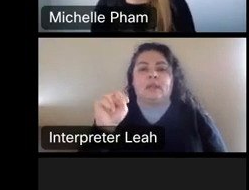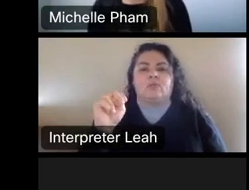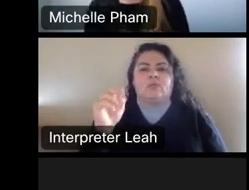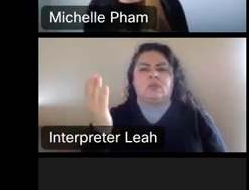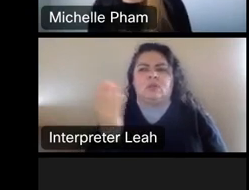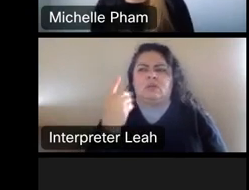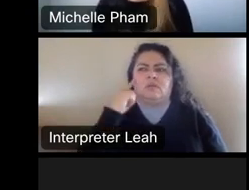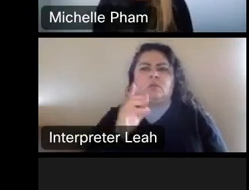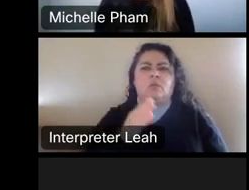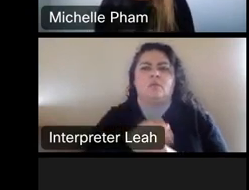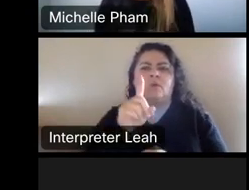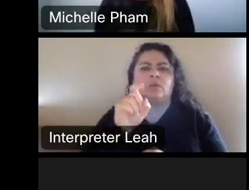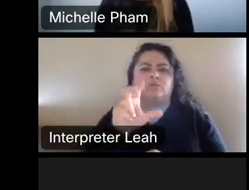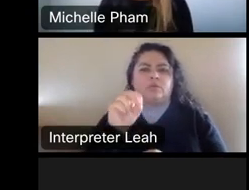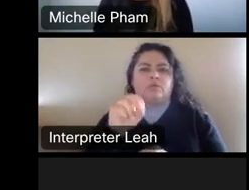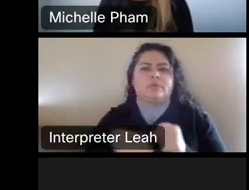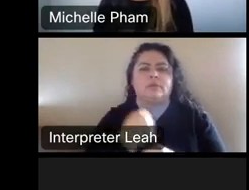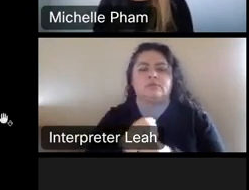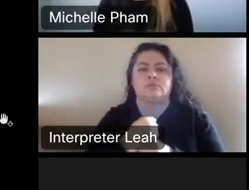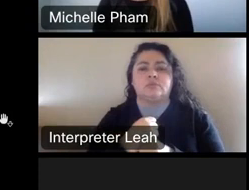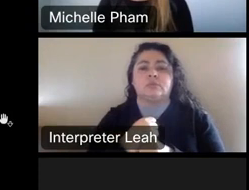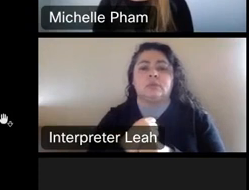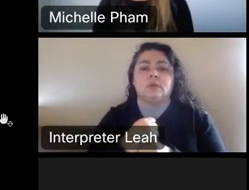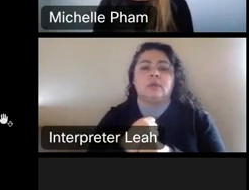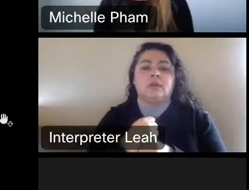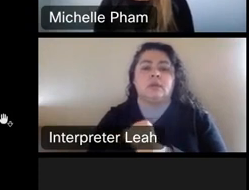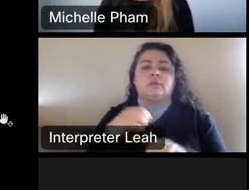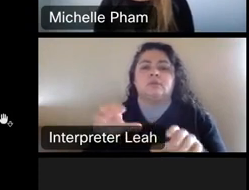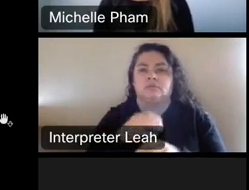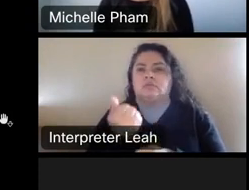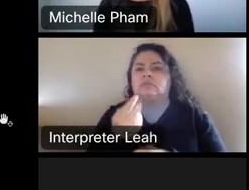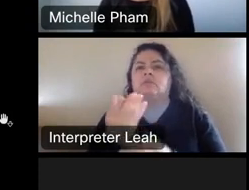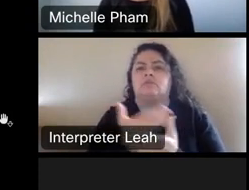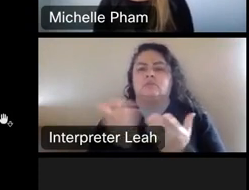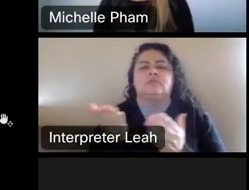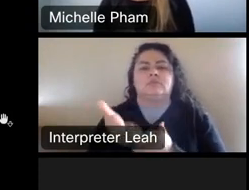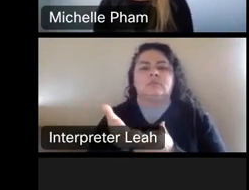I do a number of things there, but for the most part, I do intellectual. i do intellectual